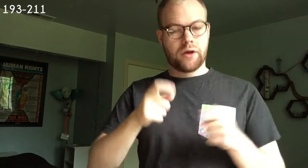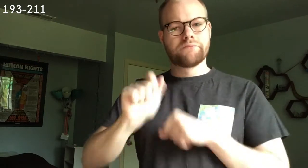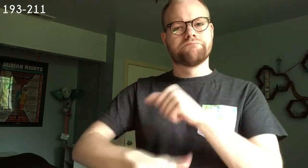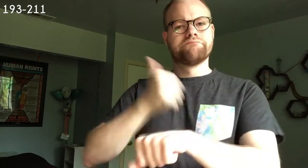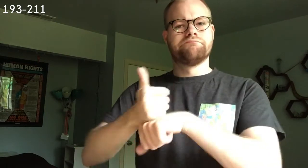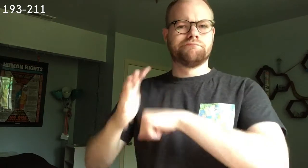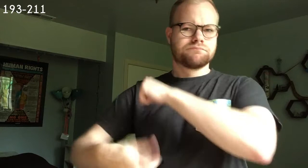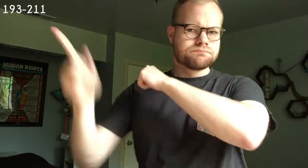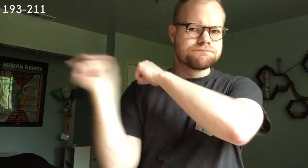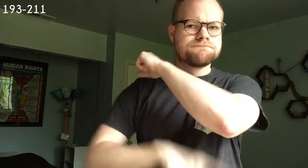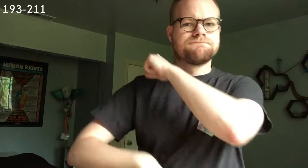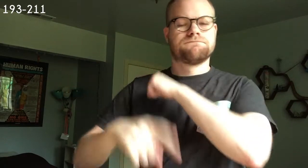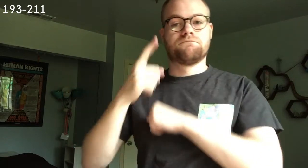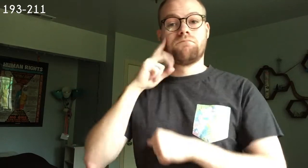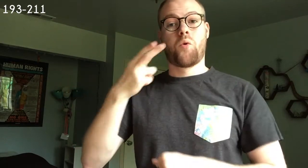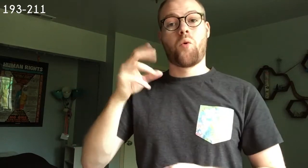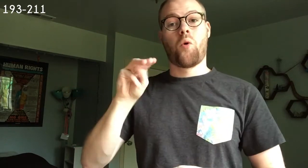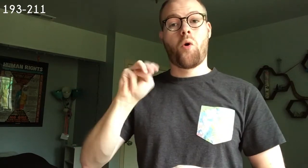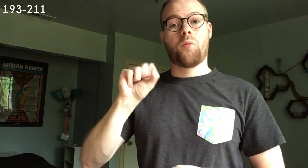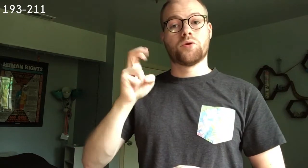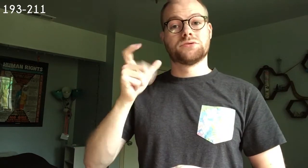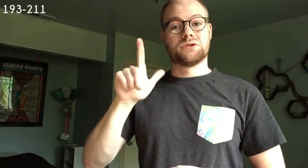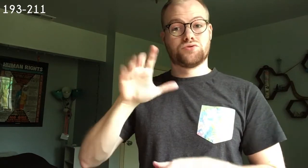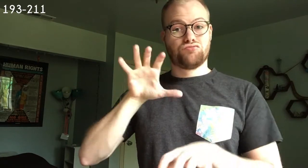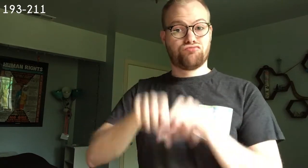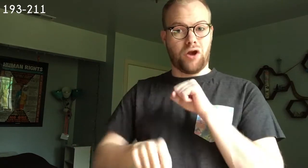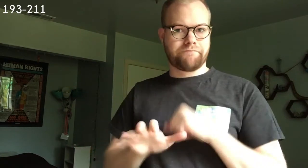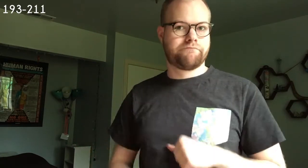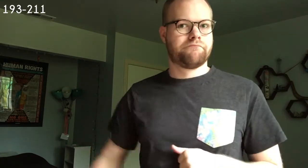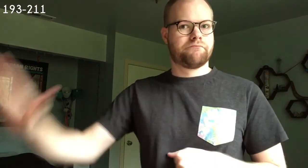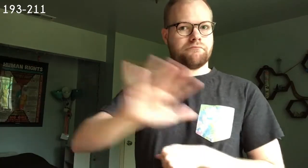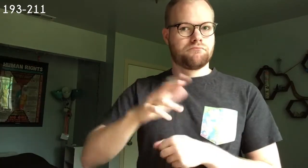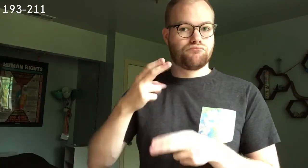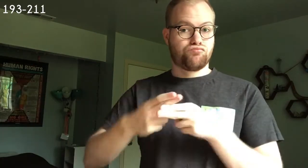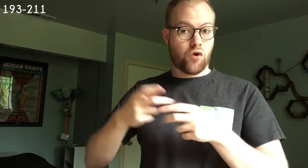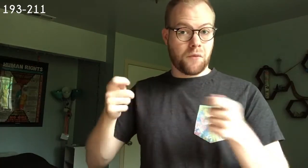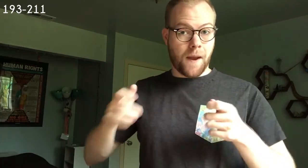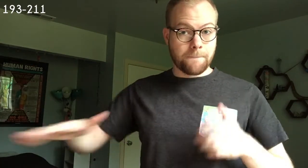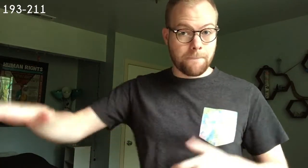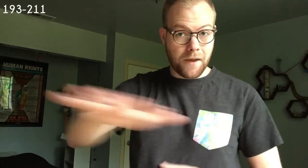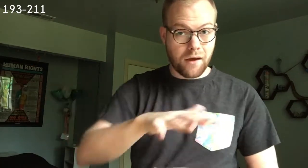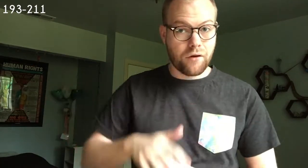he prescribed capital punishment for homosexual rape throughout the Roman Empire.